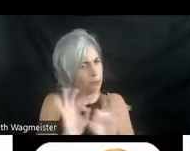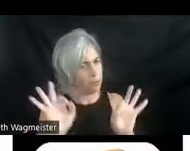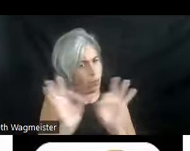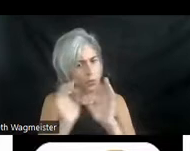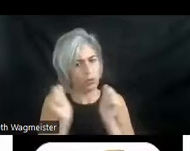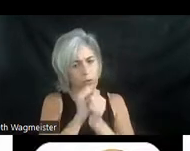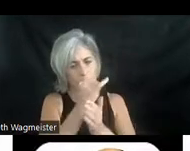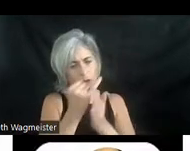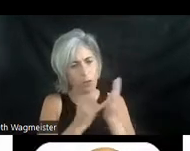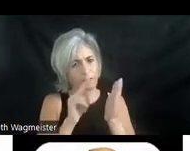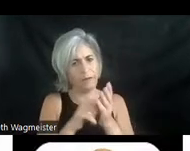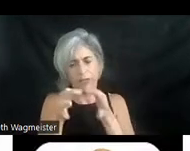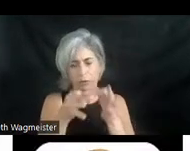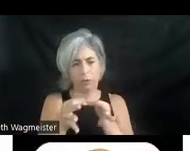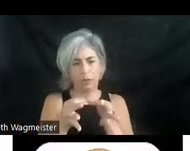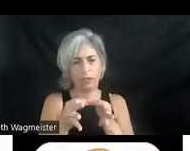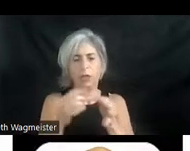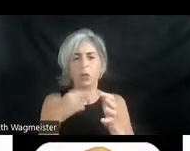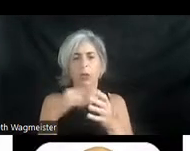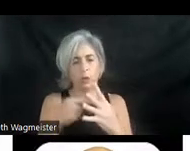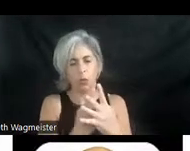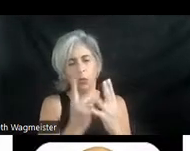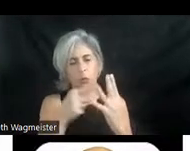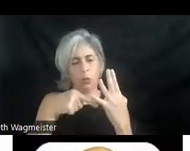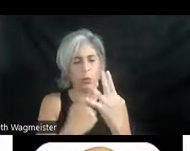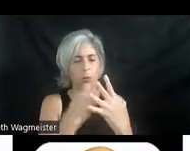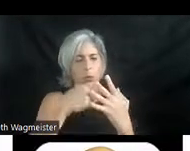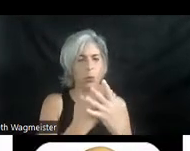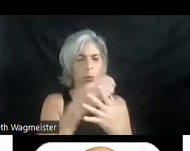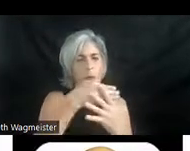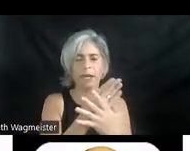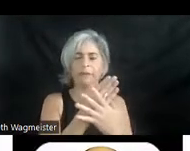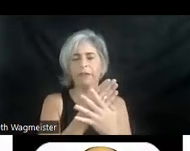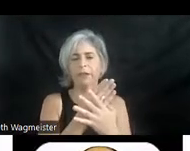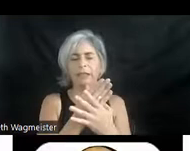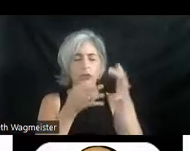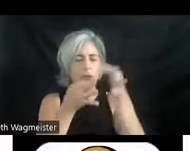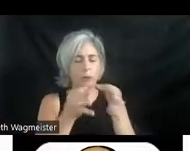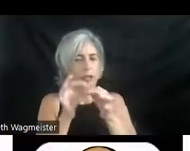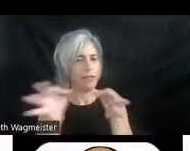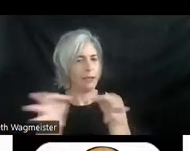of description. We weave descriptive language around a film's sound elements.